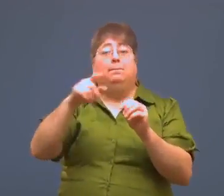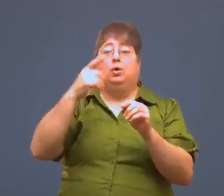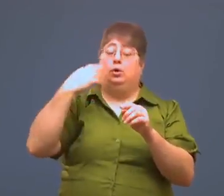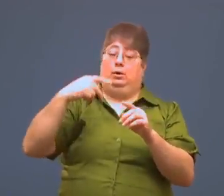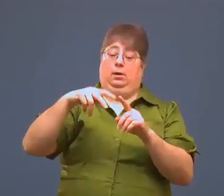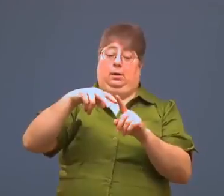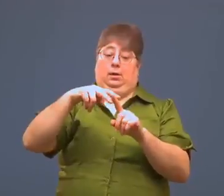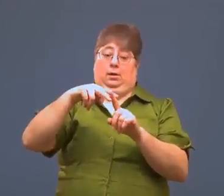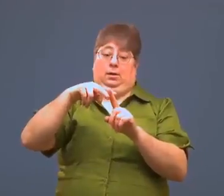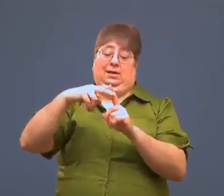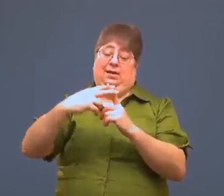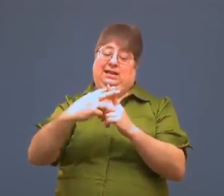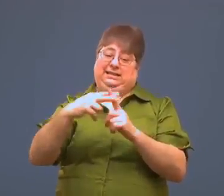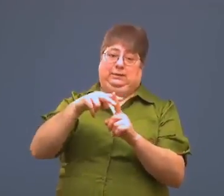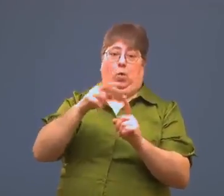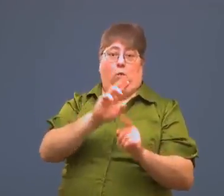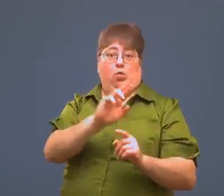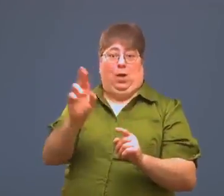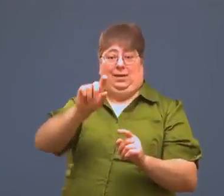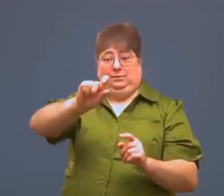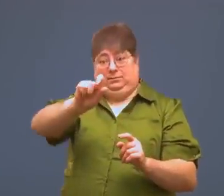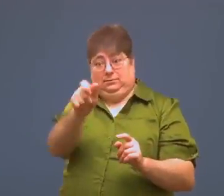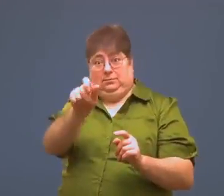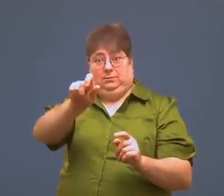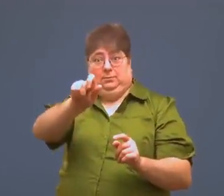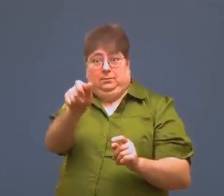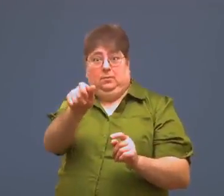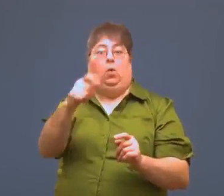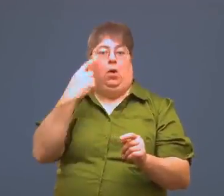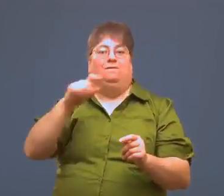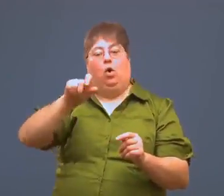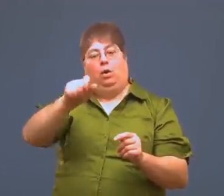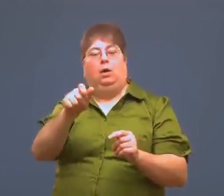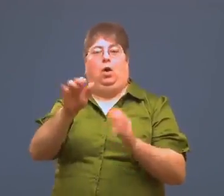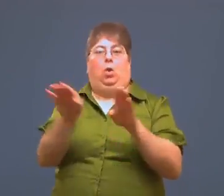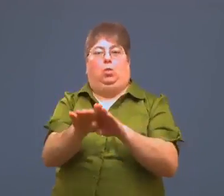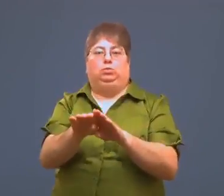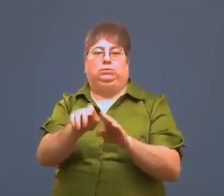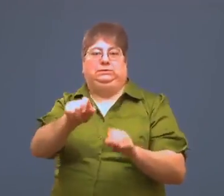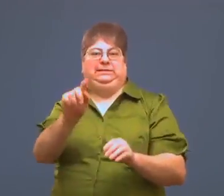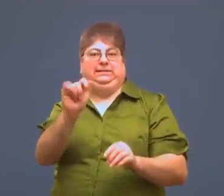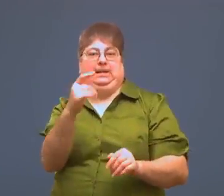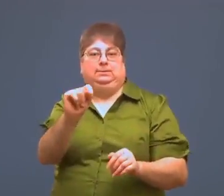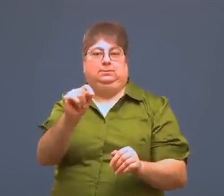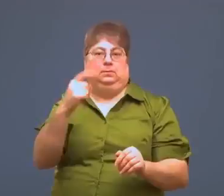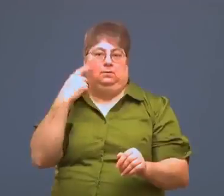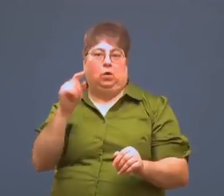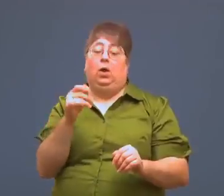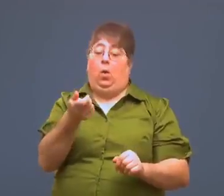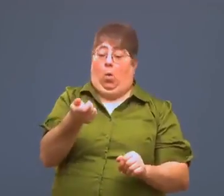Remember, turning it to the right, tightens it.